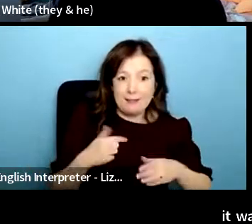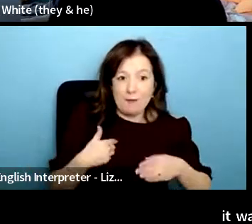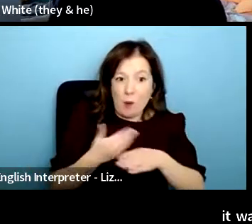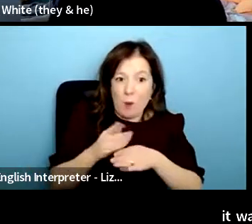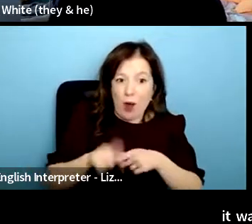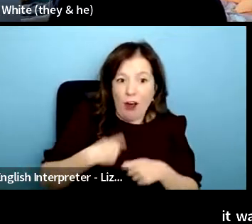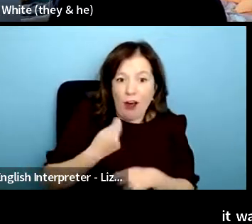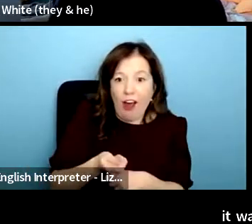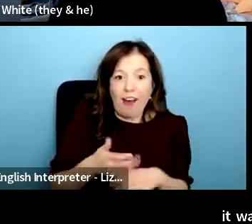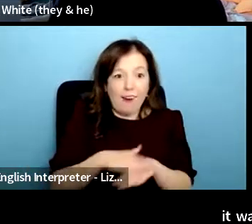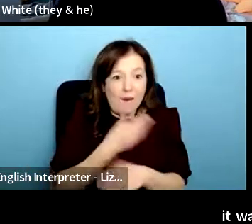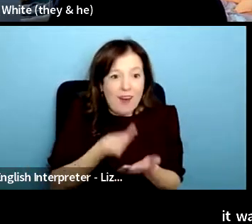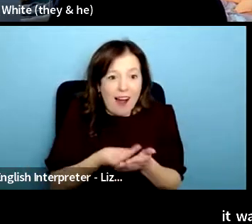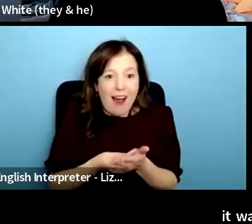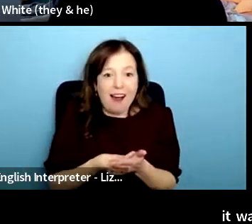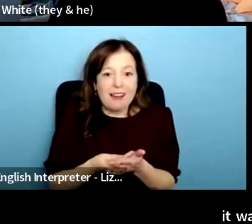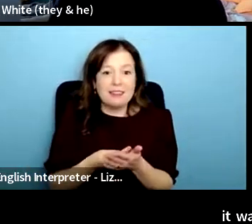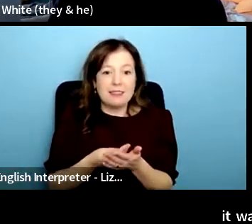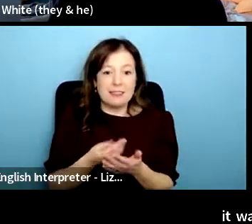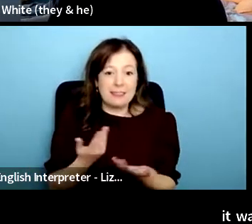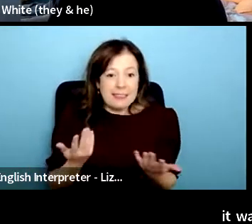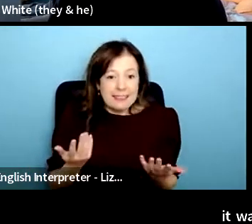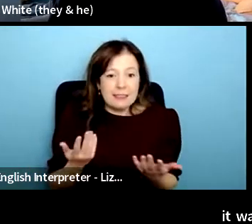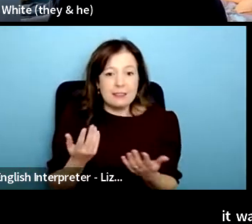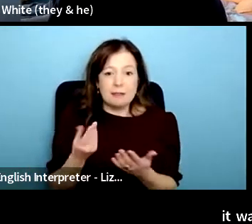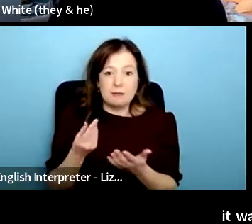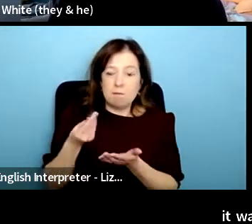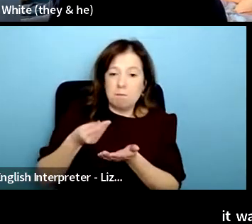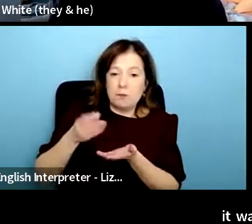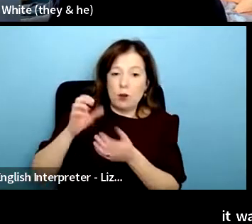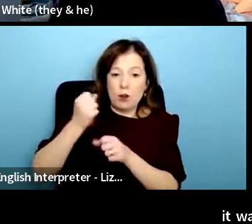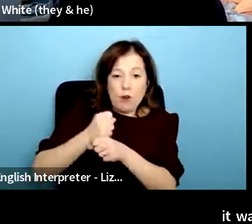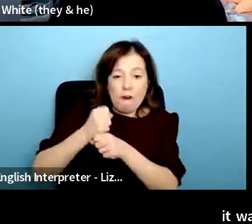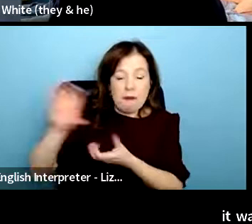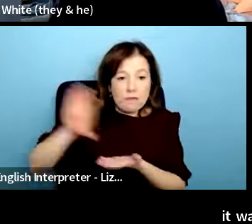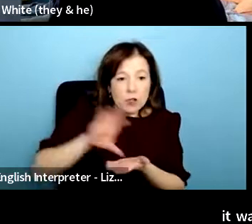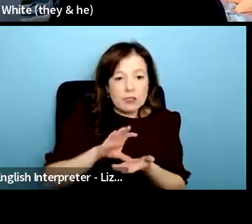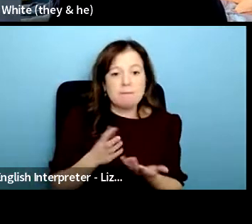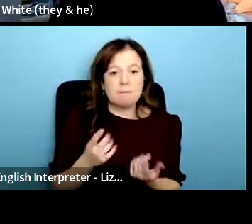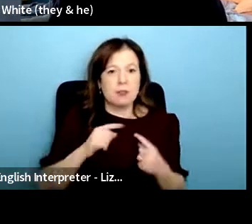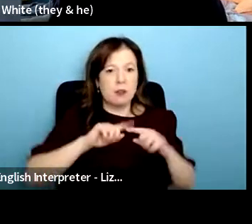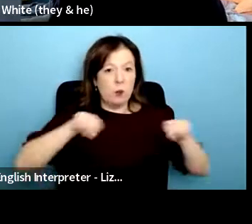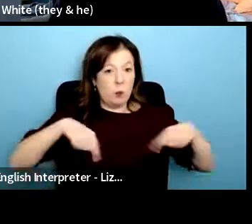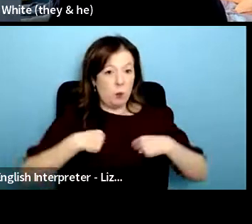we recognized that events or nightlife because some of us were artists or worked within nightlife